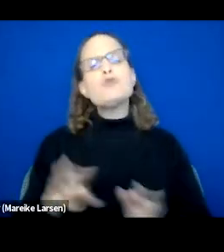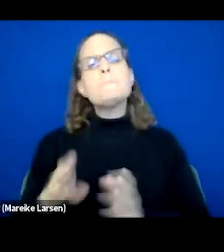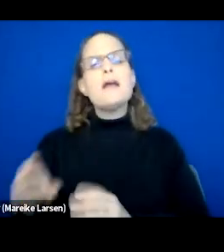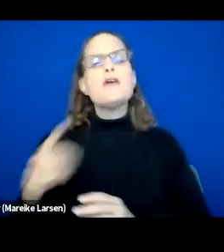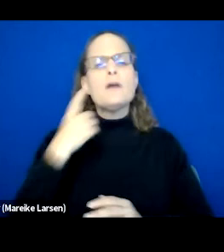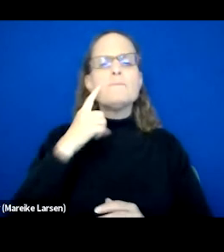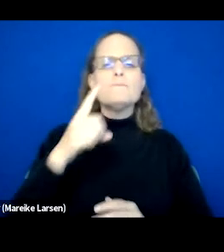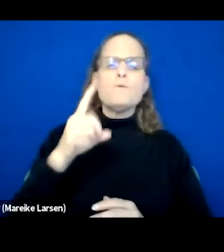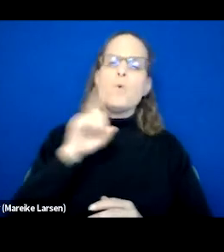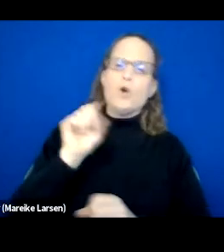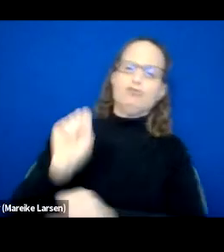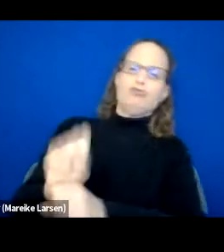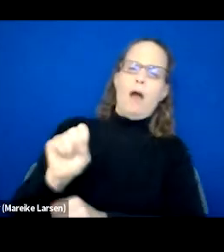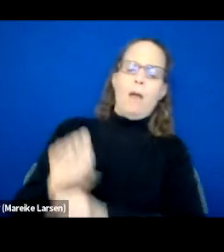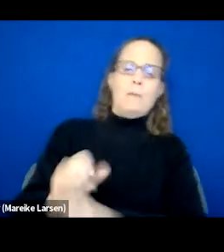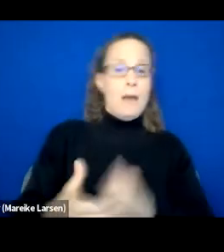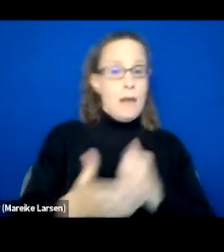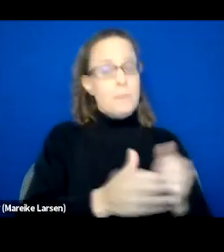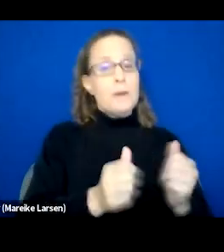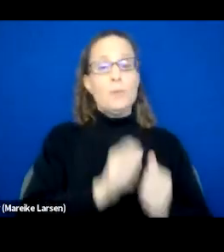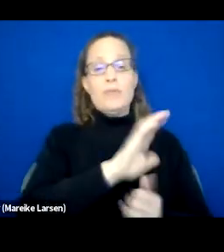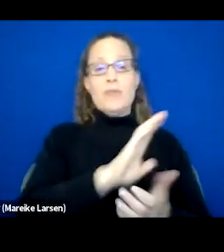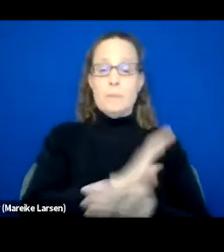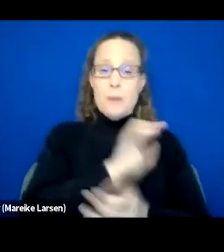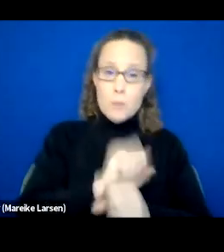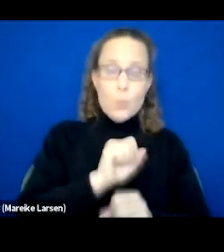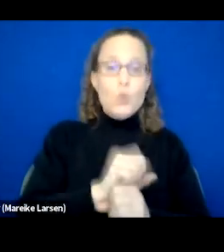helping them with their documentation, helping them fill out applications,